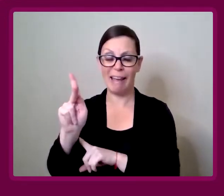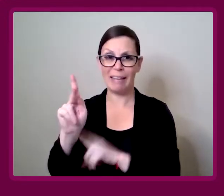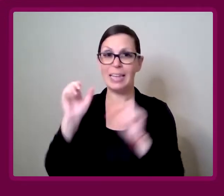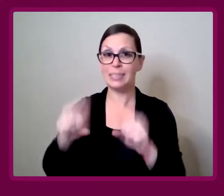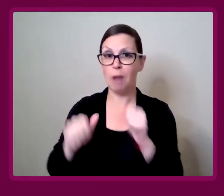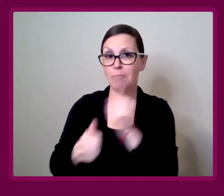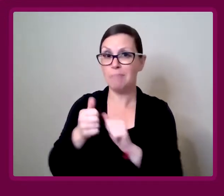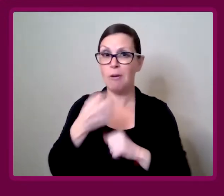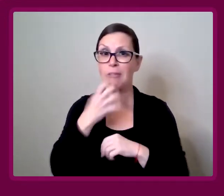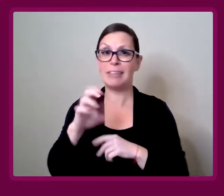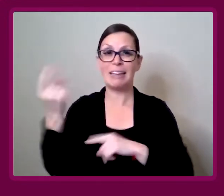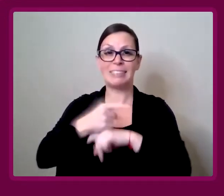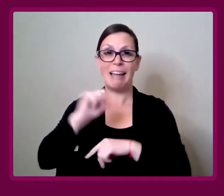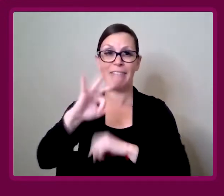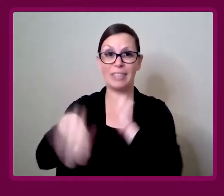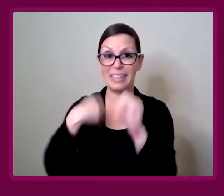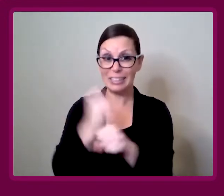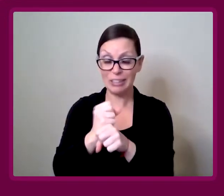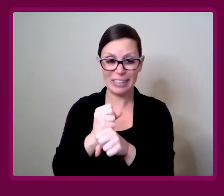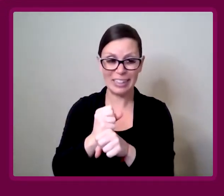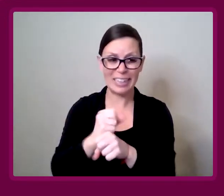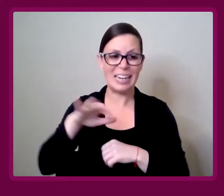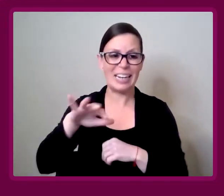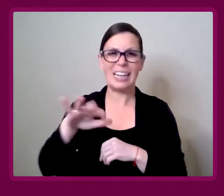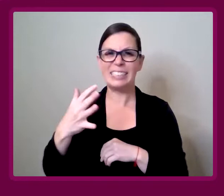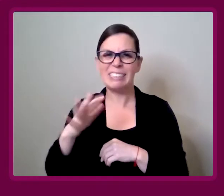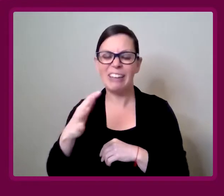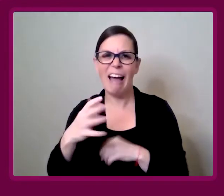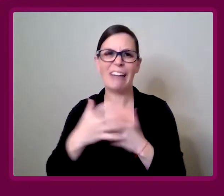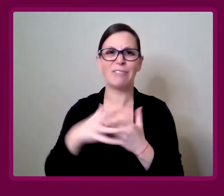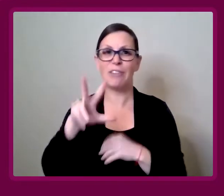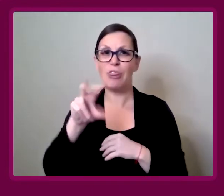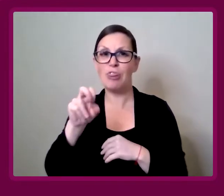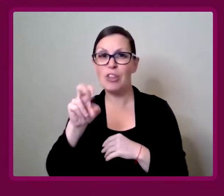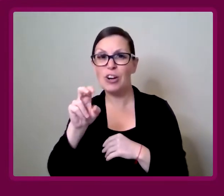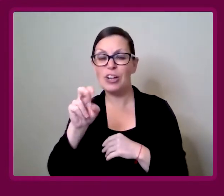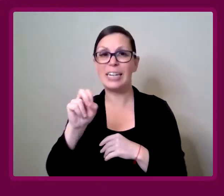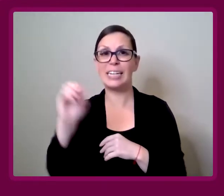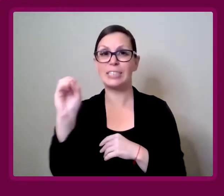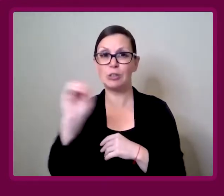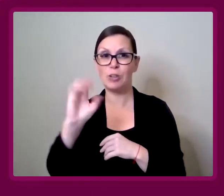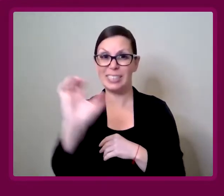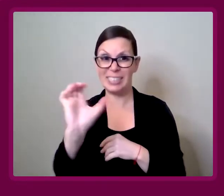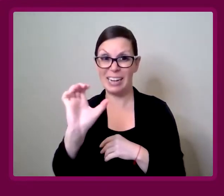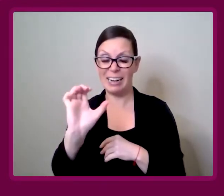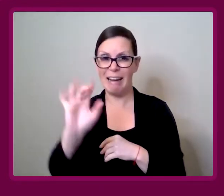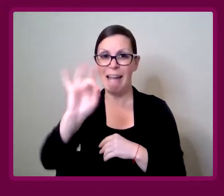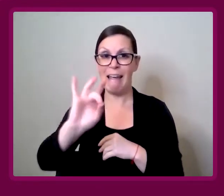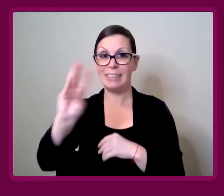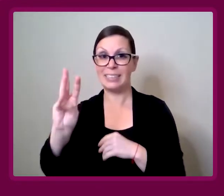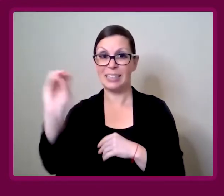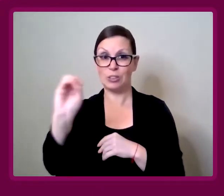We've got probably our hottest day of the year. It's 30 degrees centigrade, 86 fahrenheit?